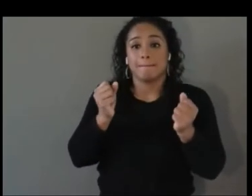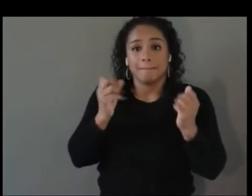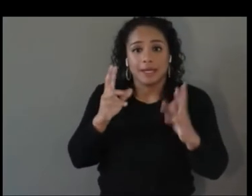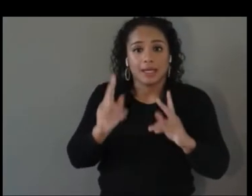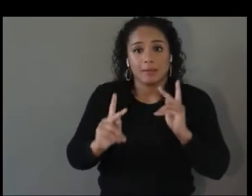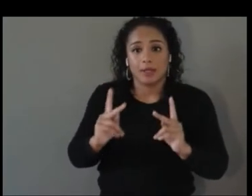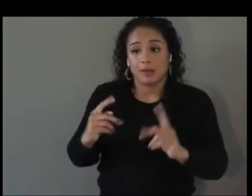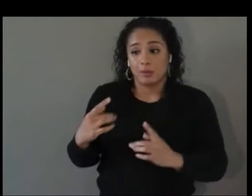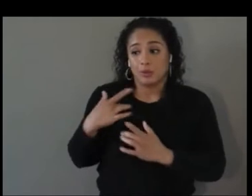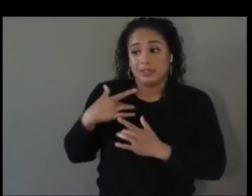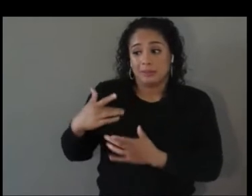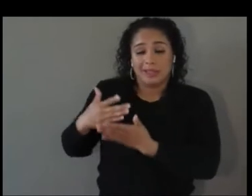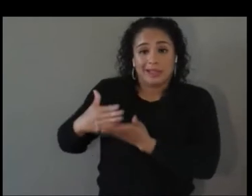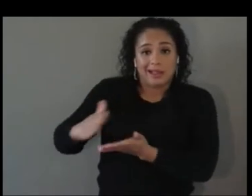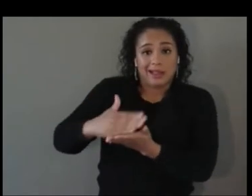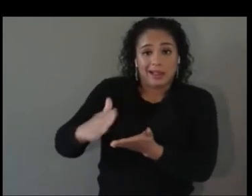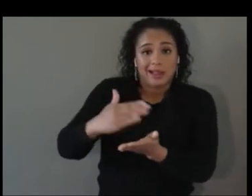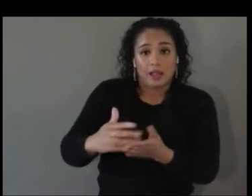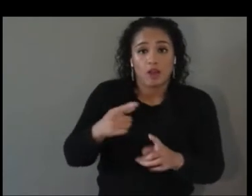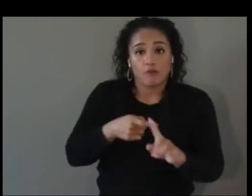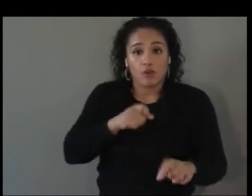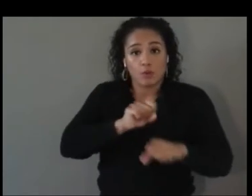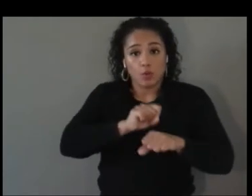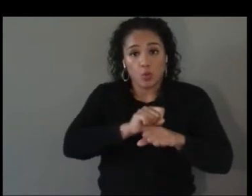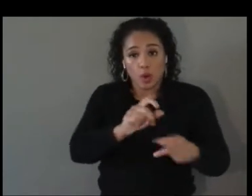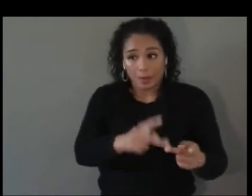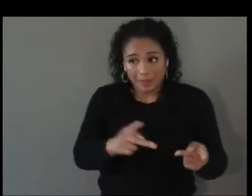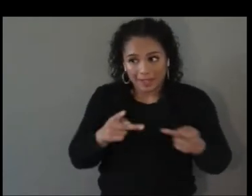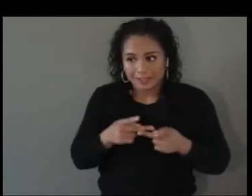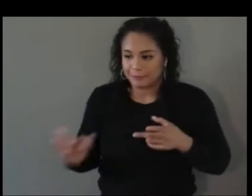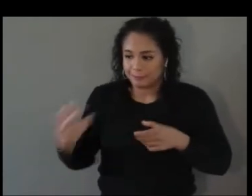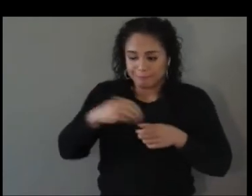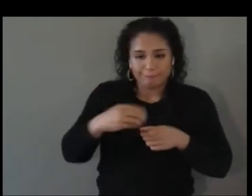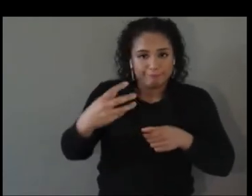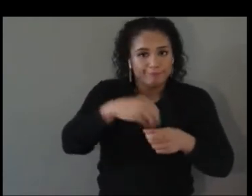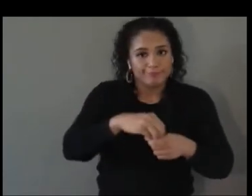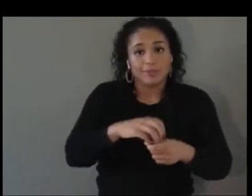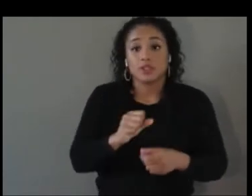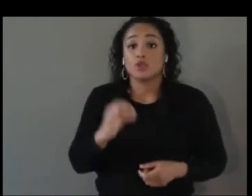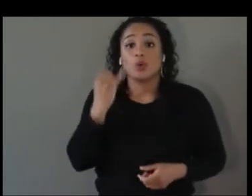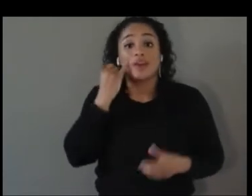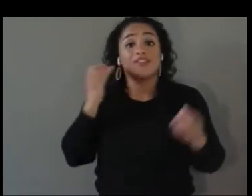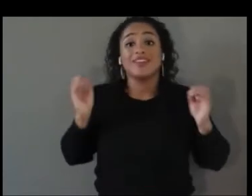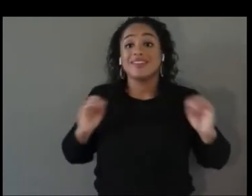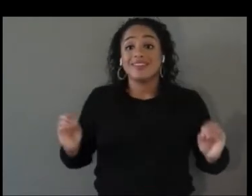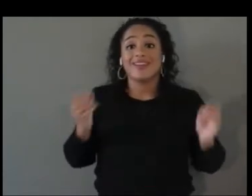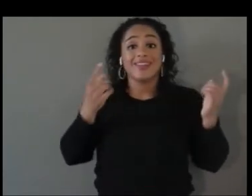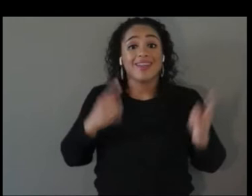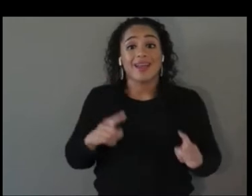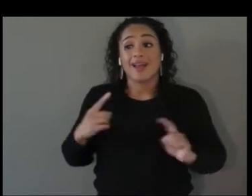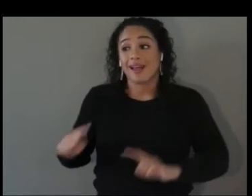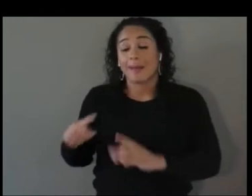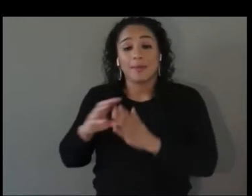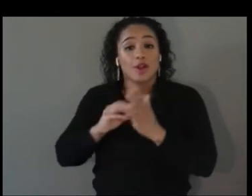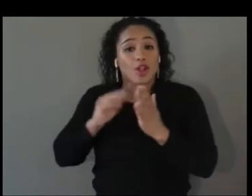nothing else happens today, please learn about apprenticeships and how it might bolster workforce development in your sector.